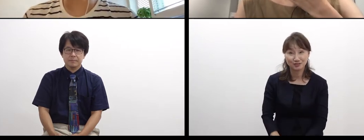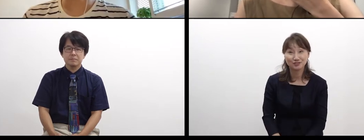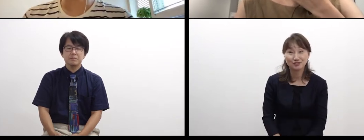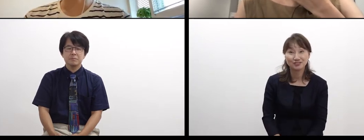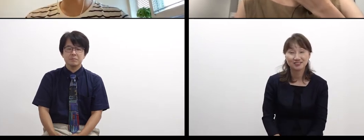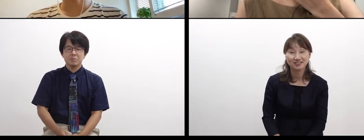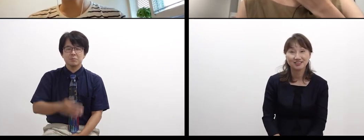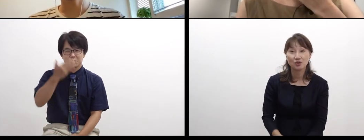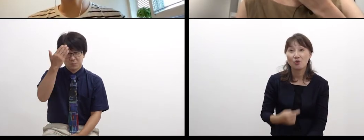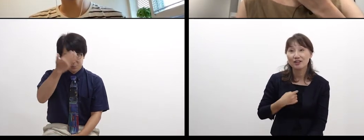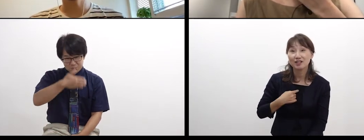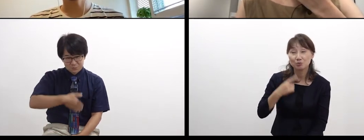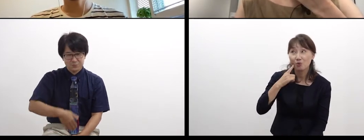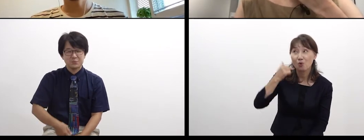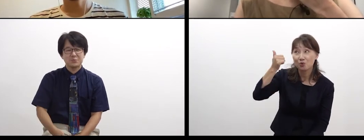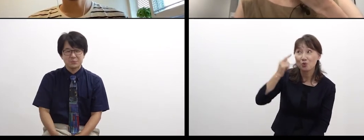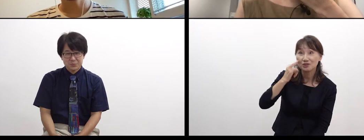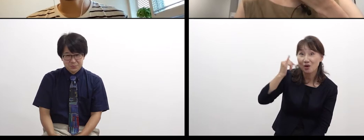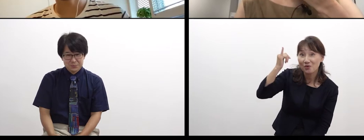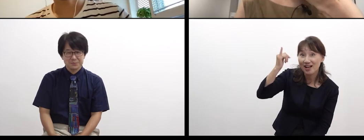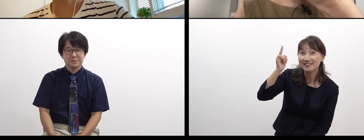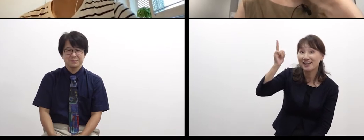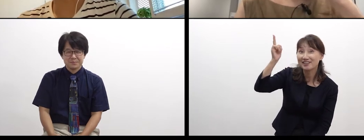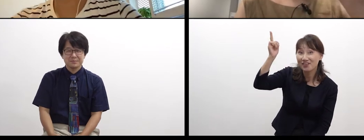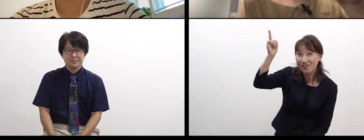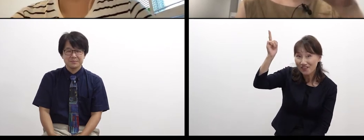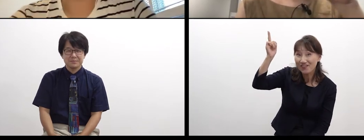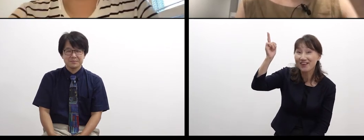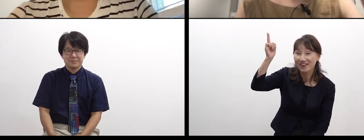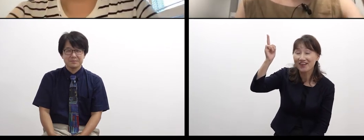that I had the same feeling